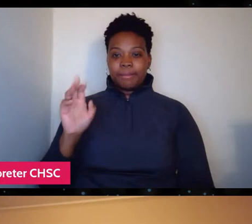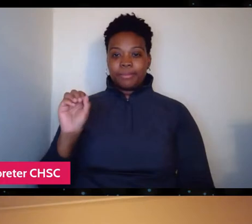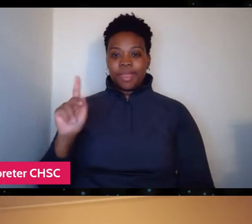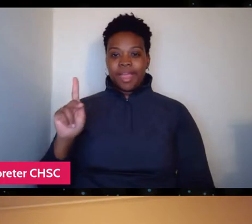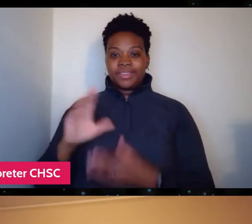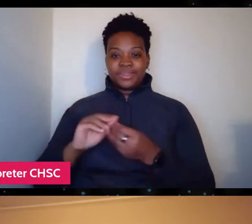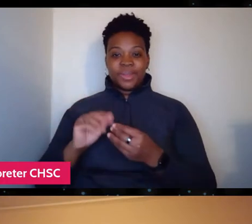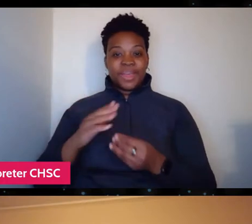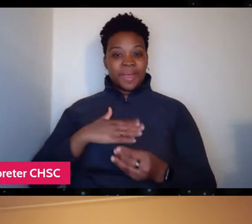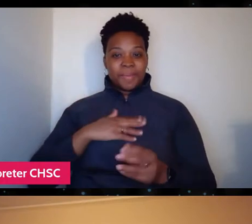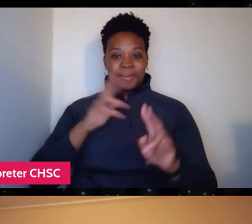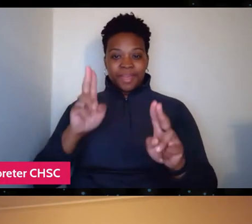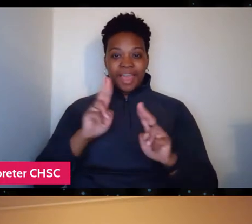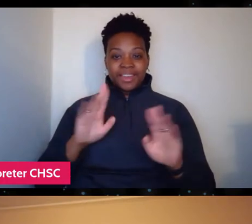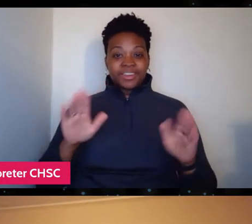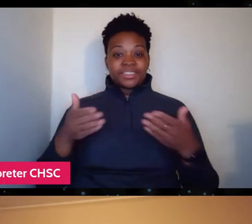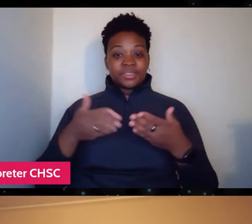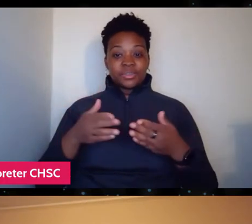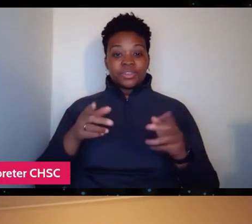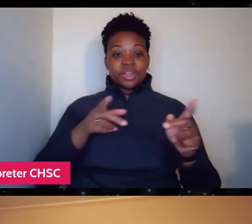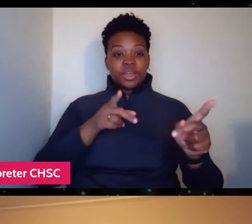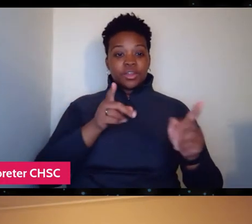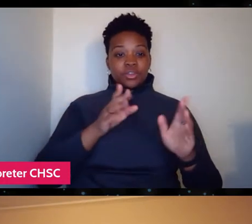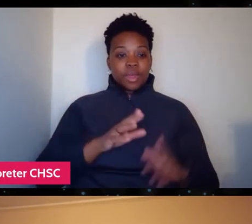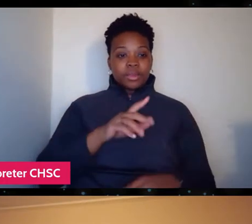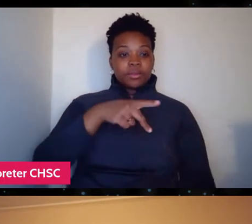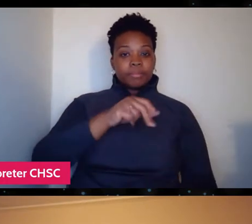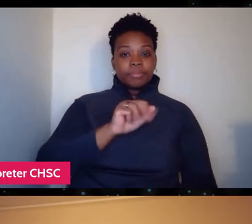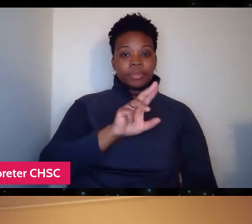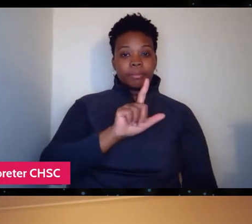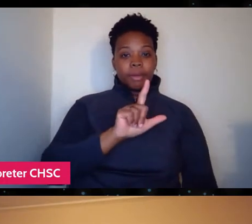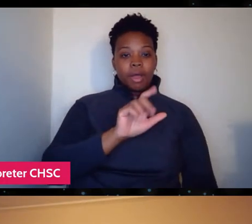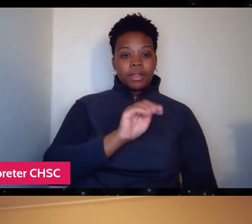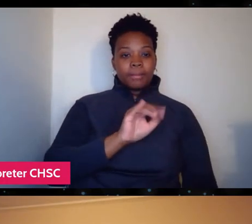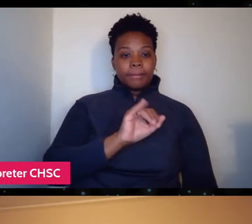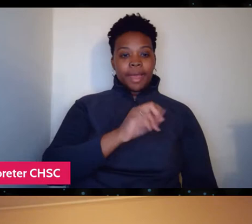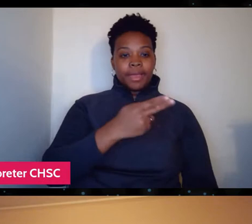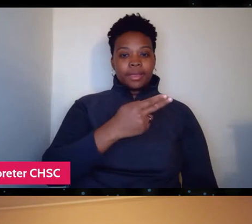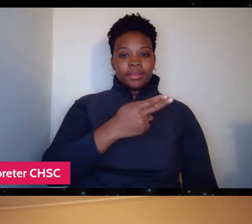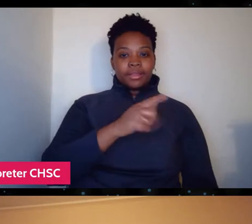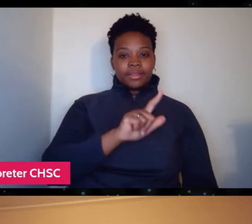to introduce the director, Paul Michael Angell and producer, Vladimir V Daniel.